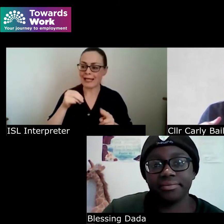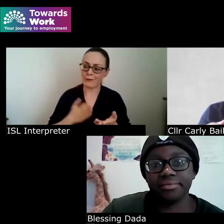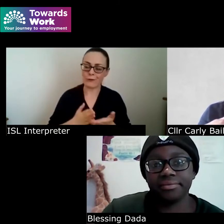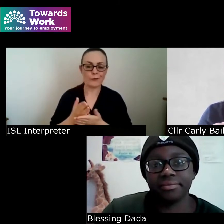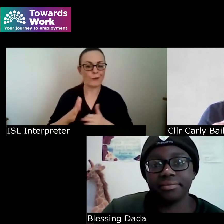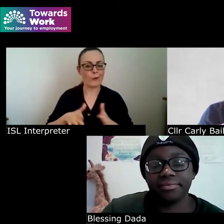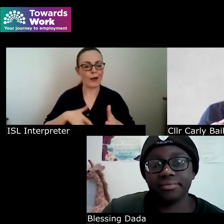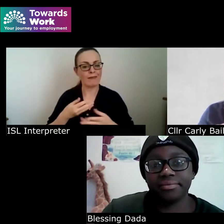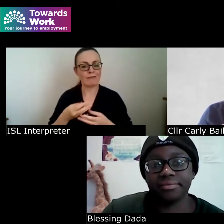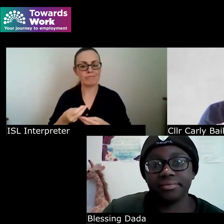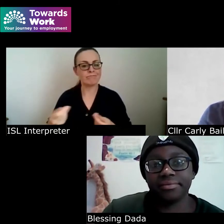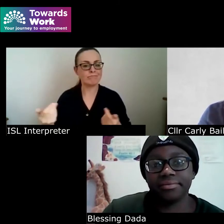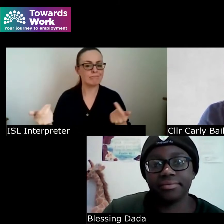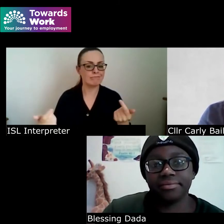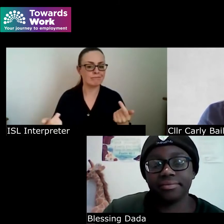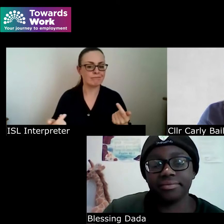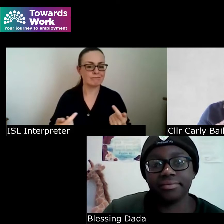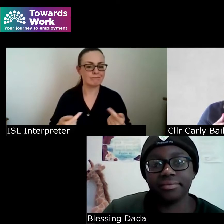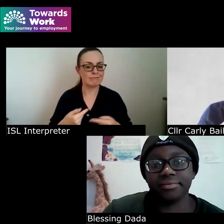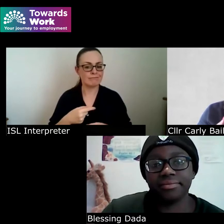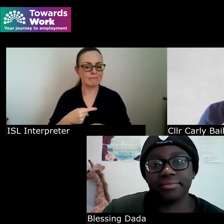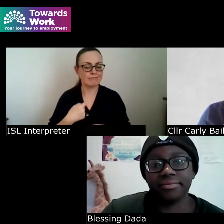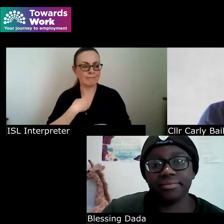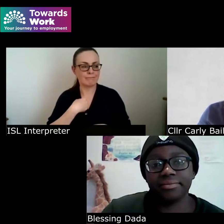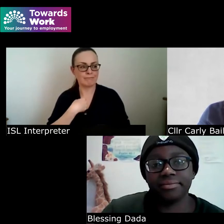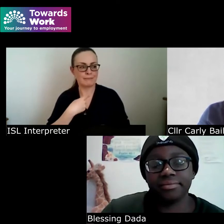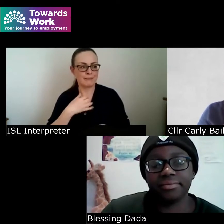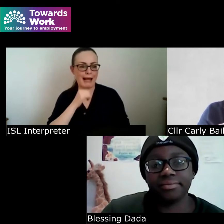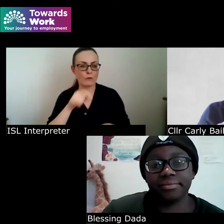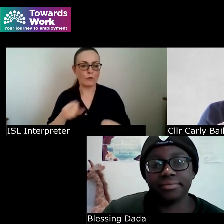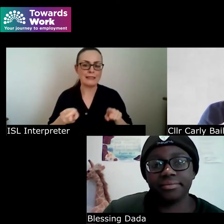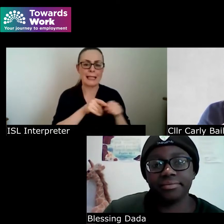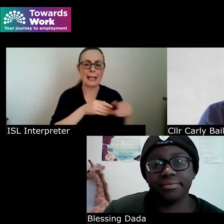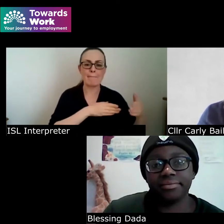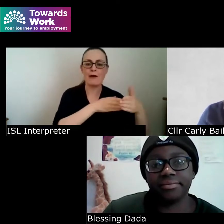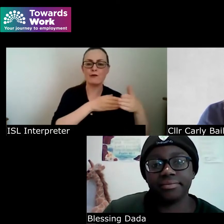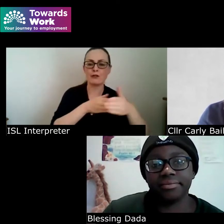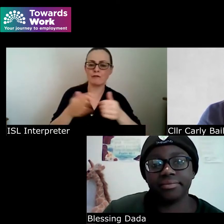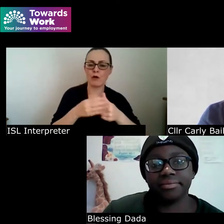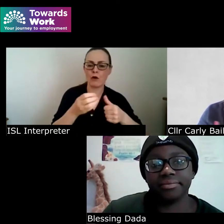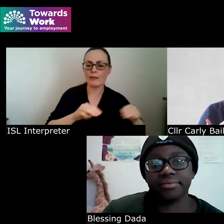without having to face the same level of barriers or potentially even prejudice that perhaps Tracy